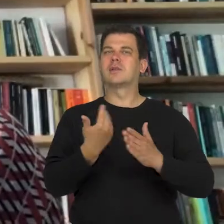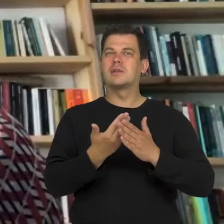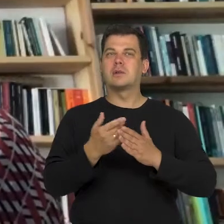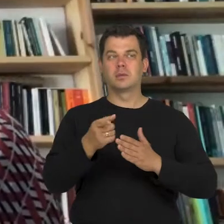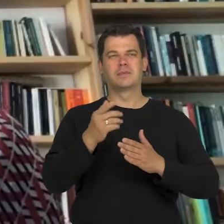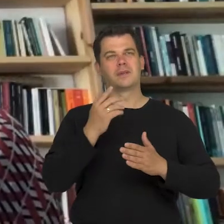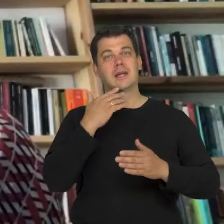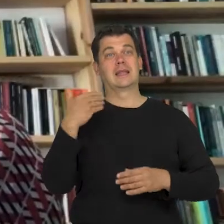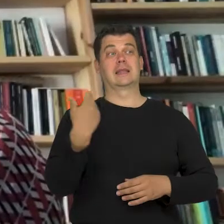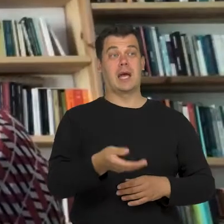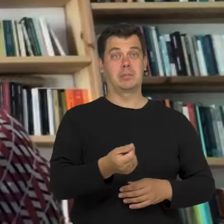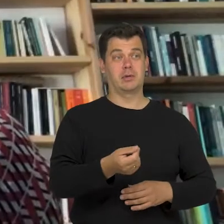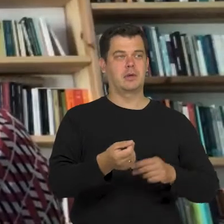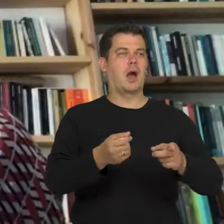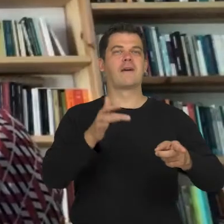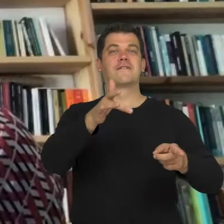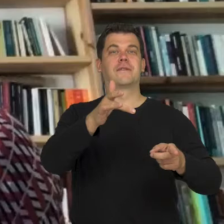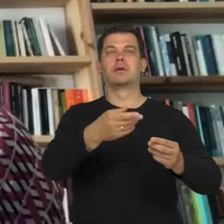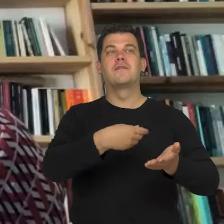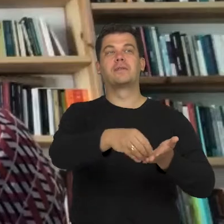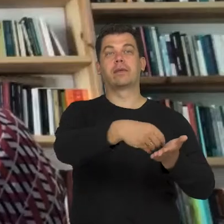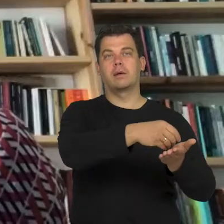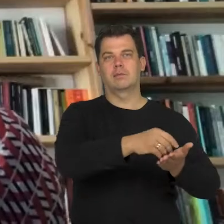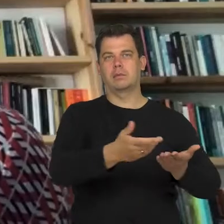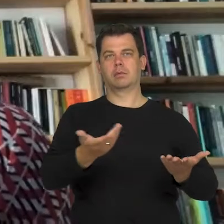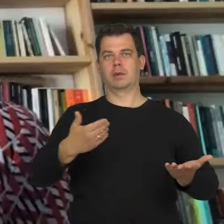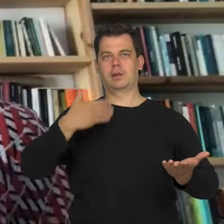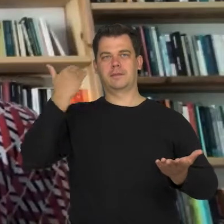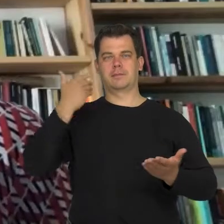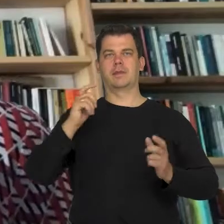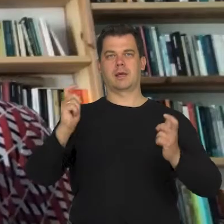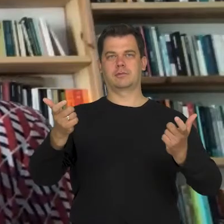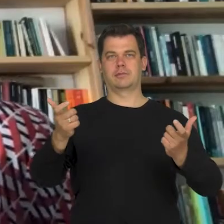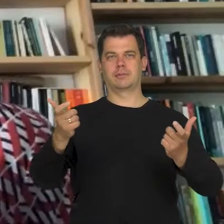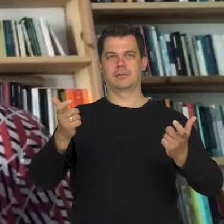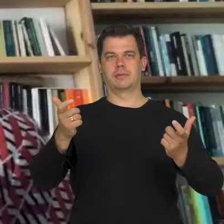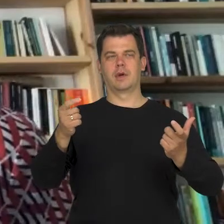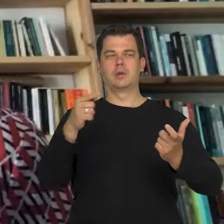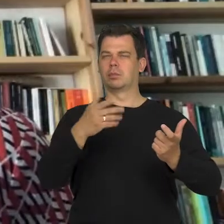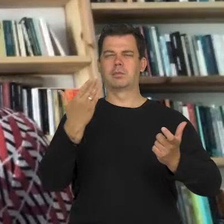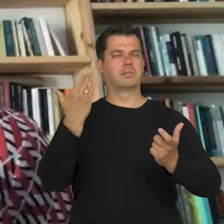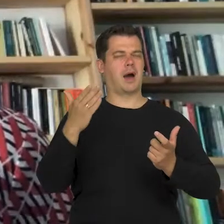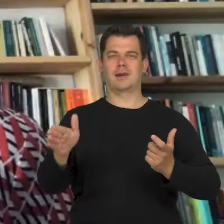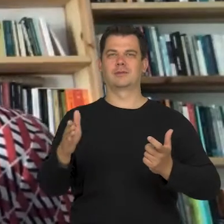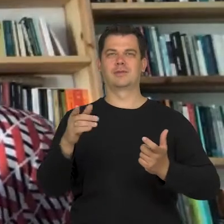that they ask for money, but we never know how that money is spent. These images were strongly rejected